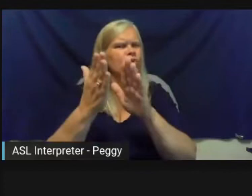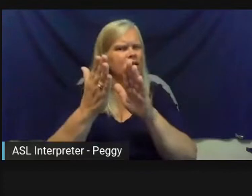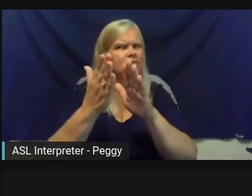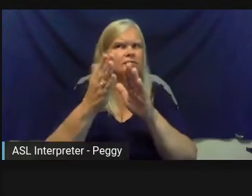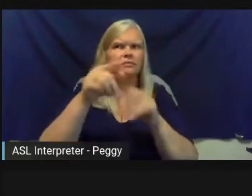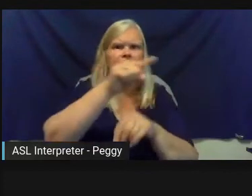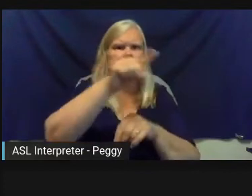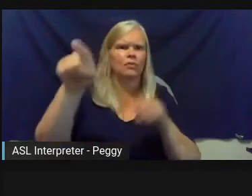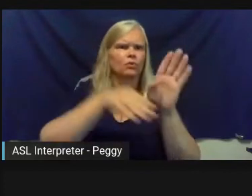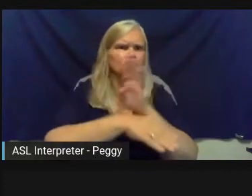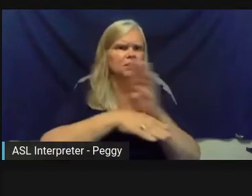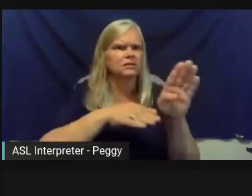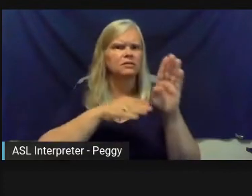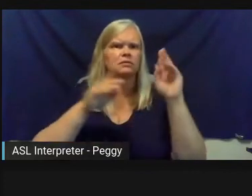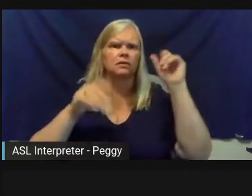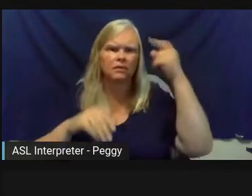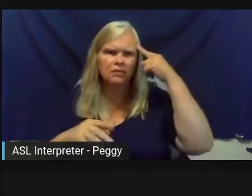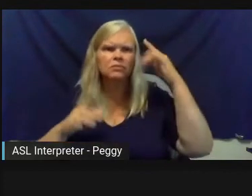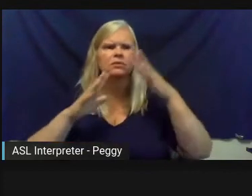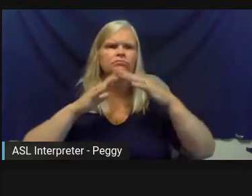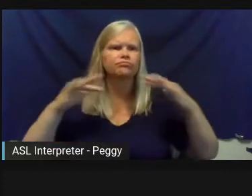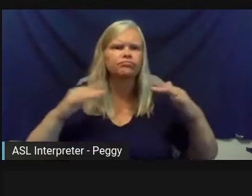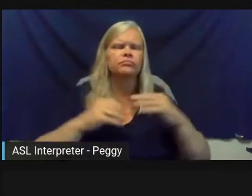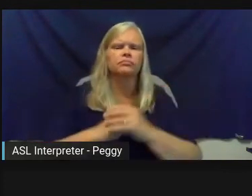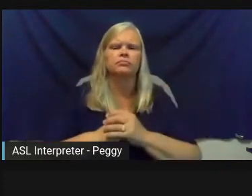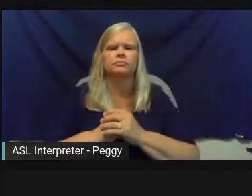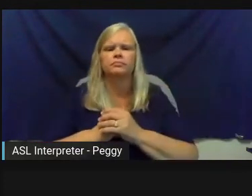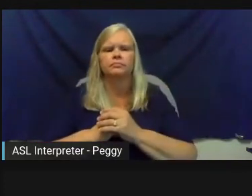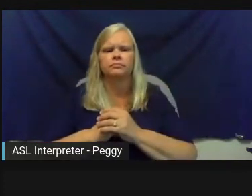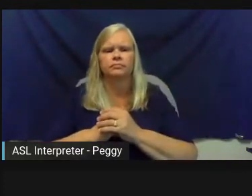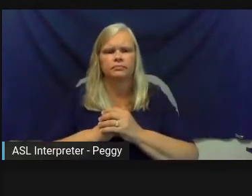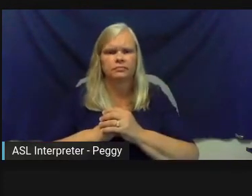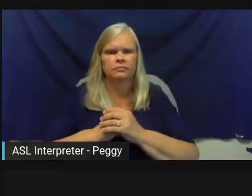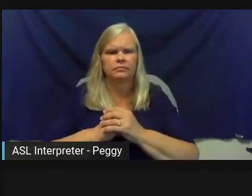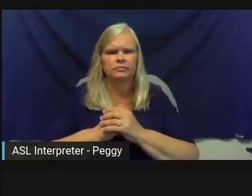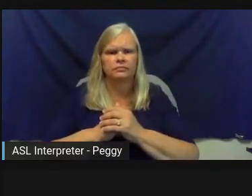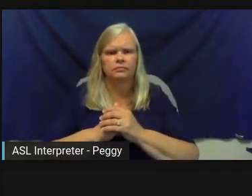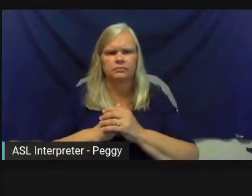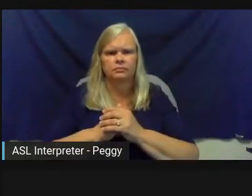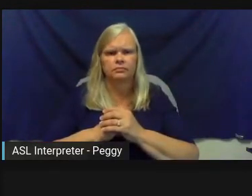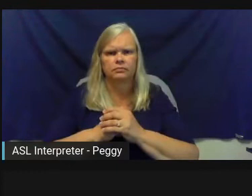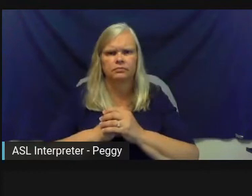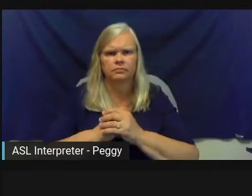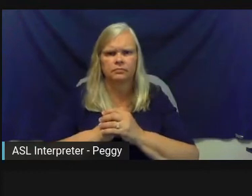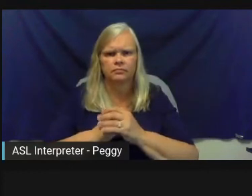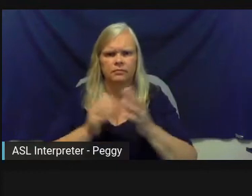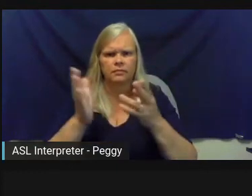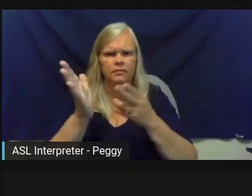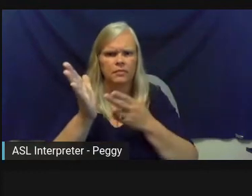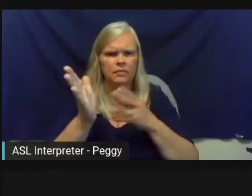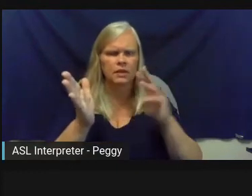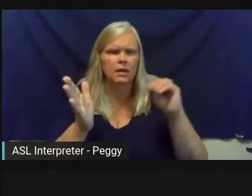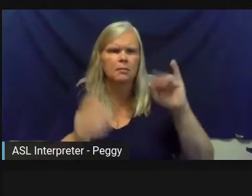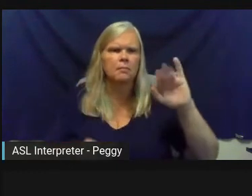Honestly (Indiscernible) you know,